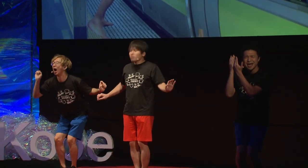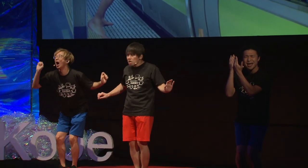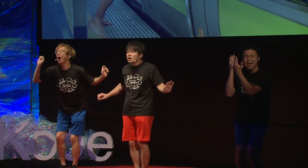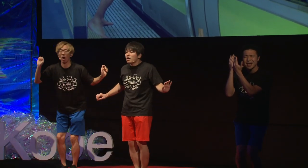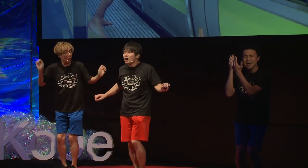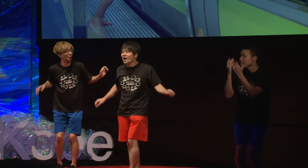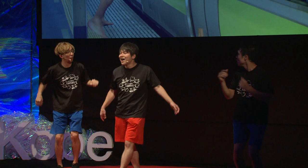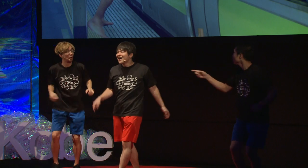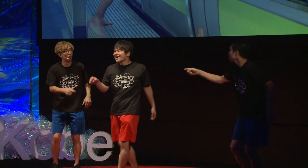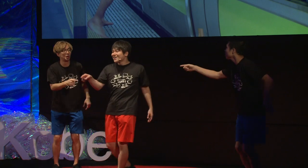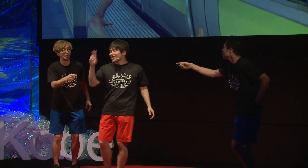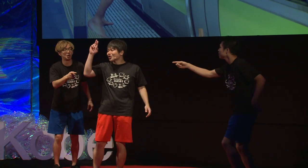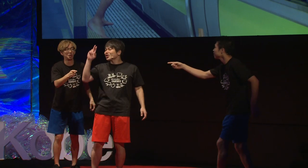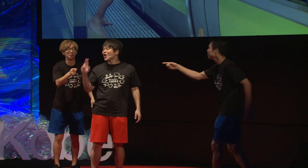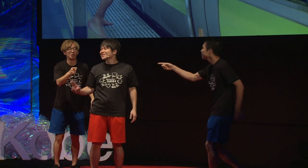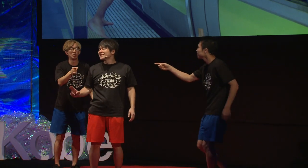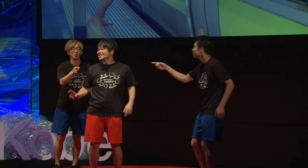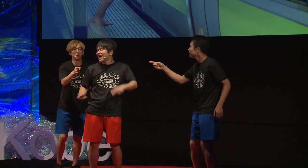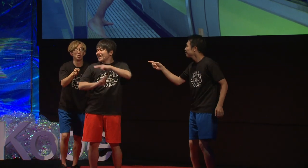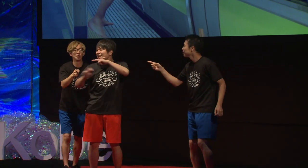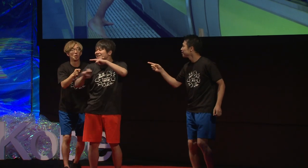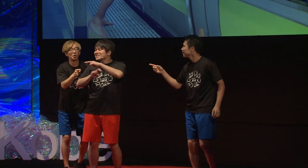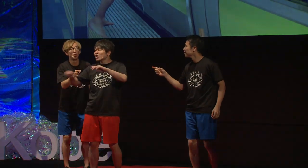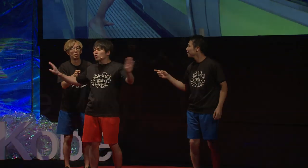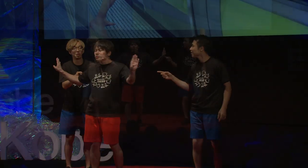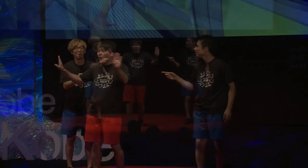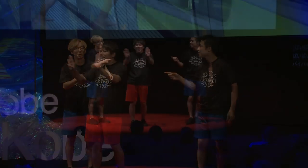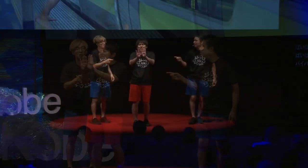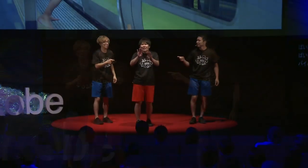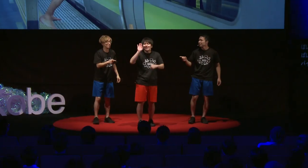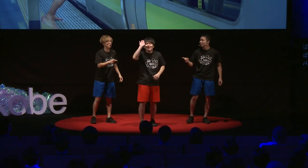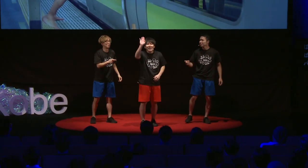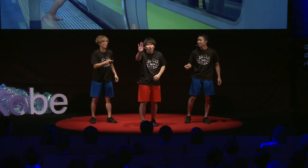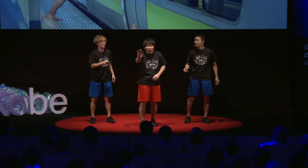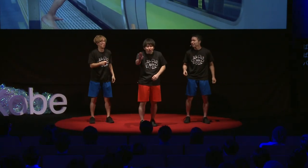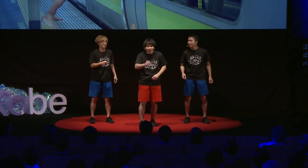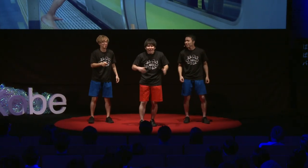O: Bye! Like this, even when the doors close,